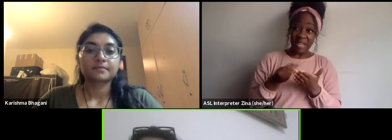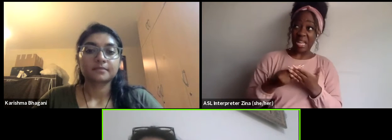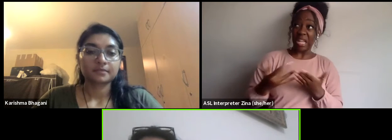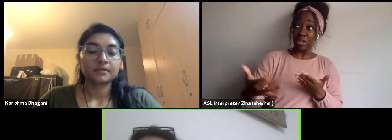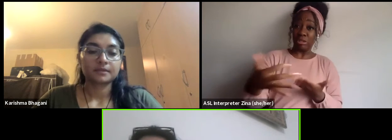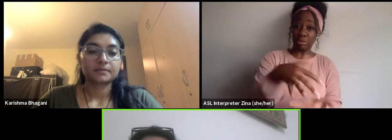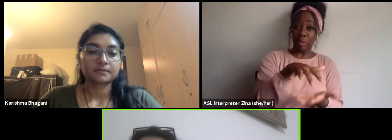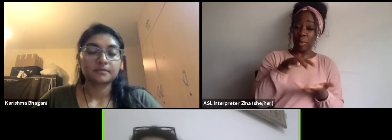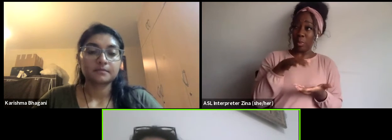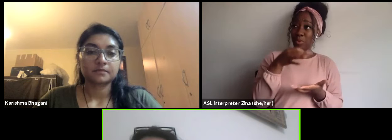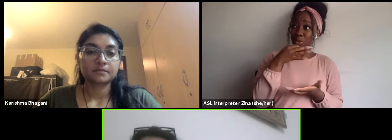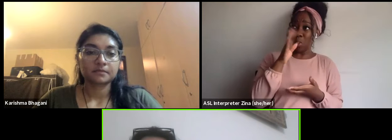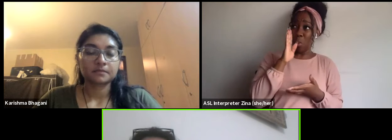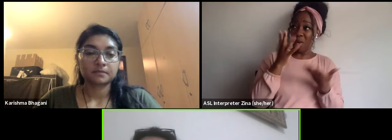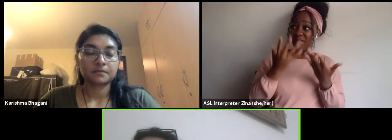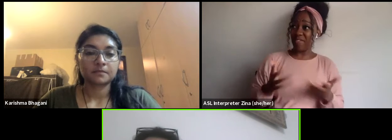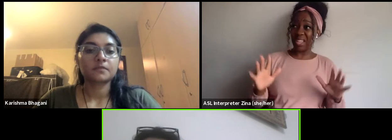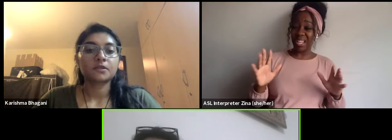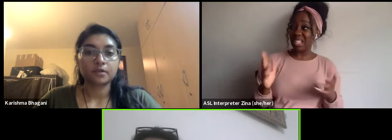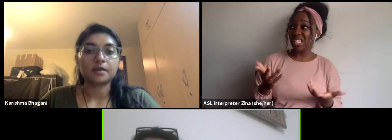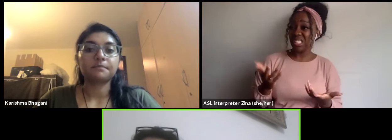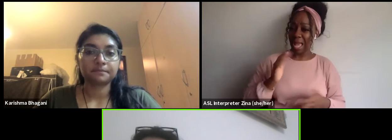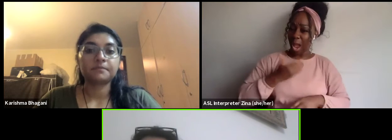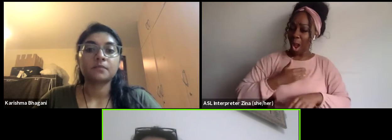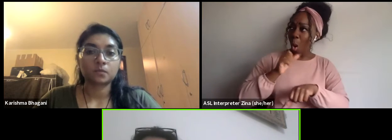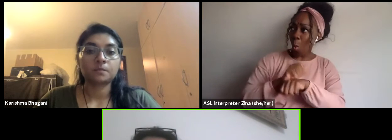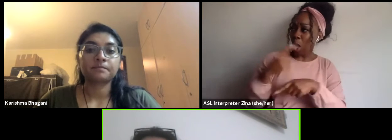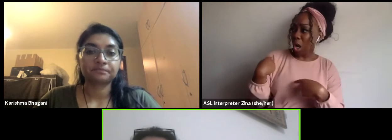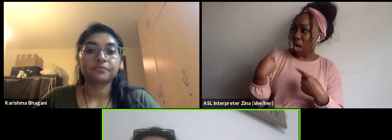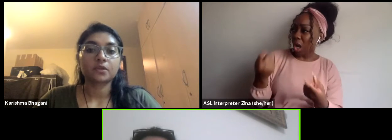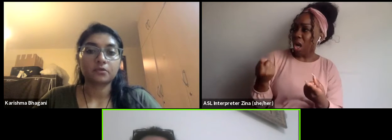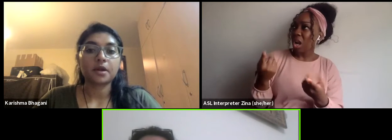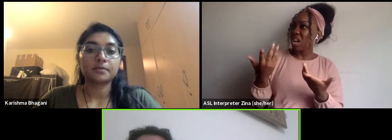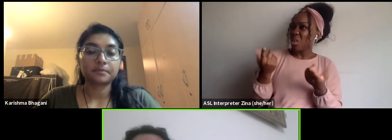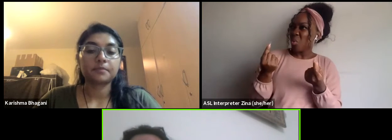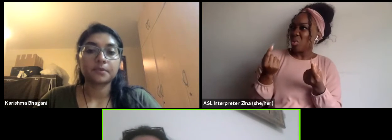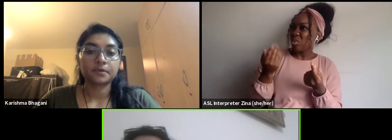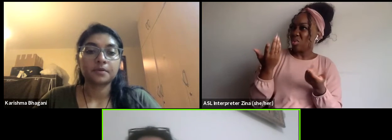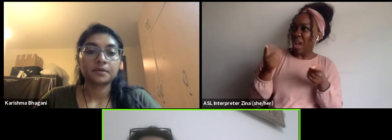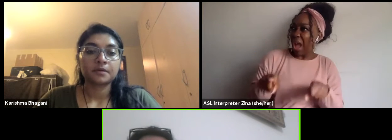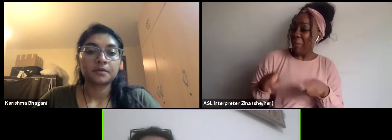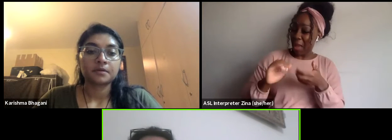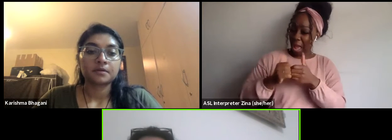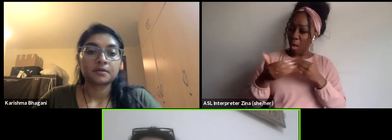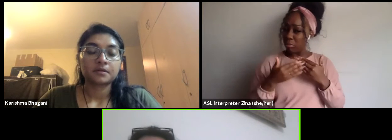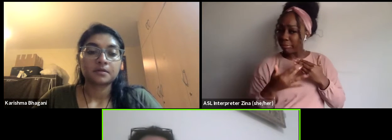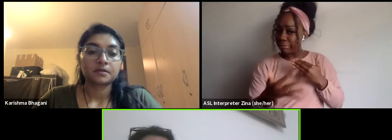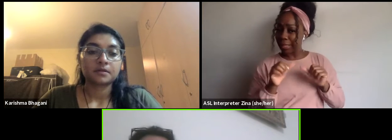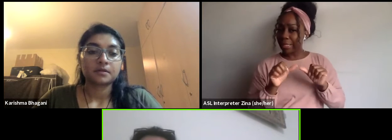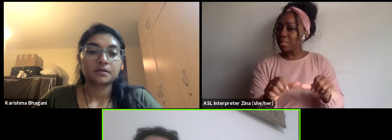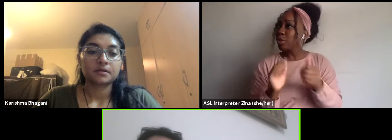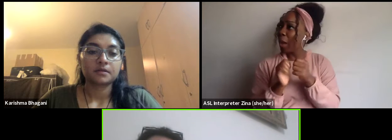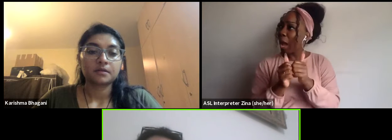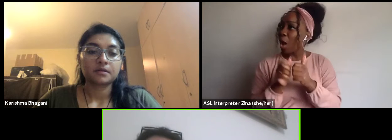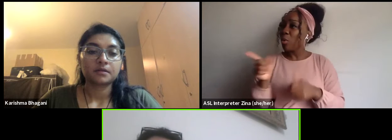to the work we're doing, how we're going to continue that? And he just looked at me and he said, "You know Ouafa, I know you're a nosy girl.